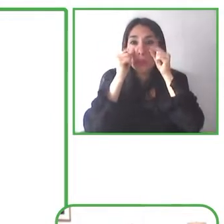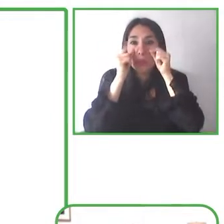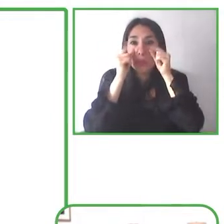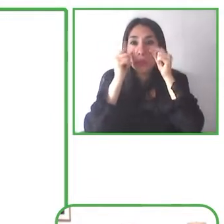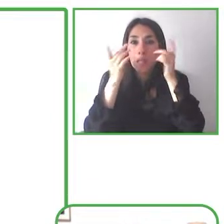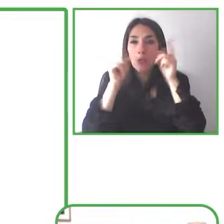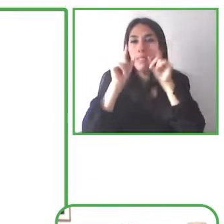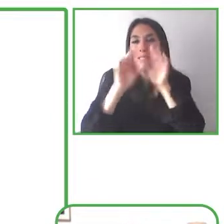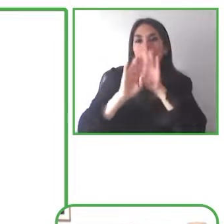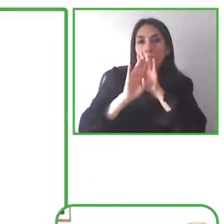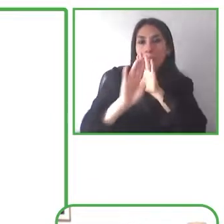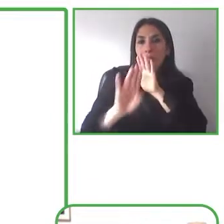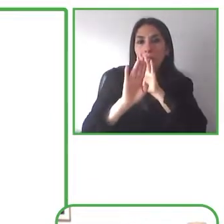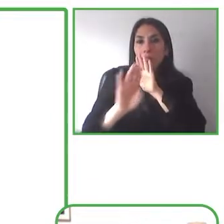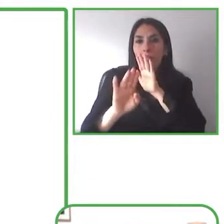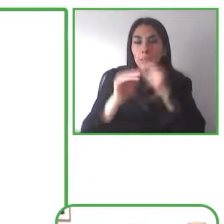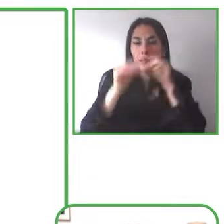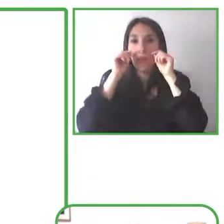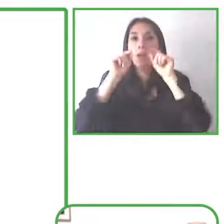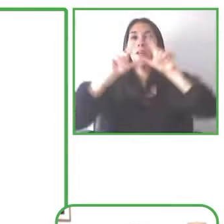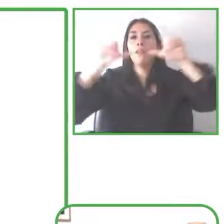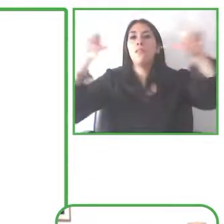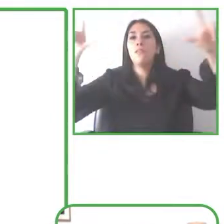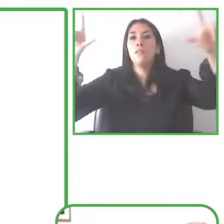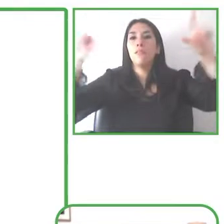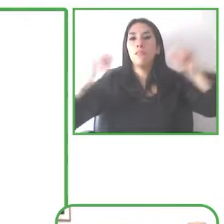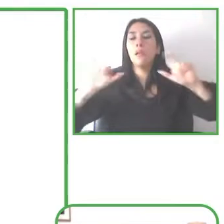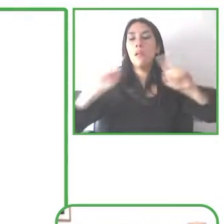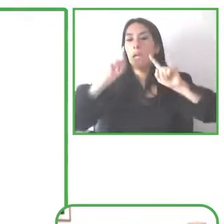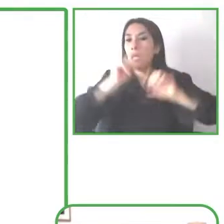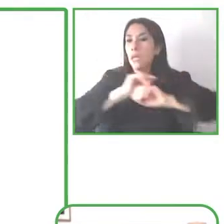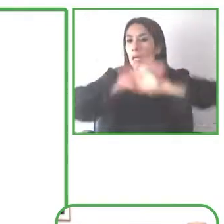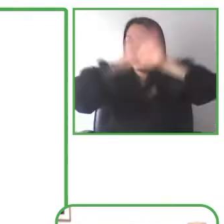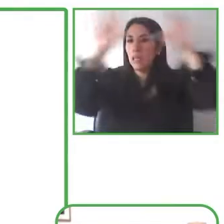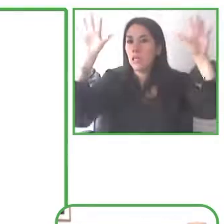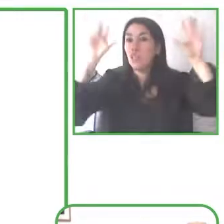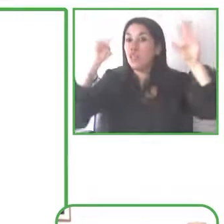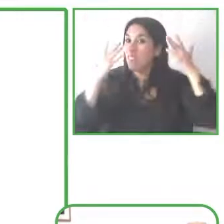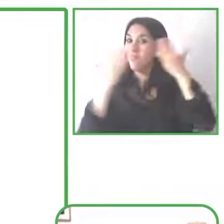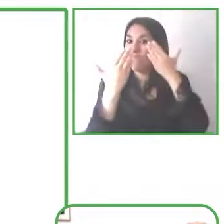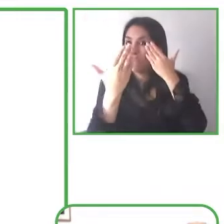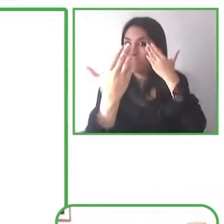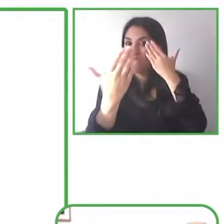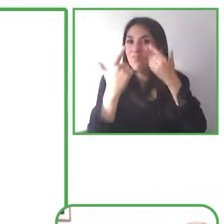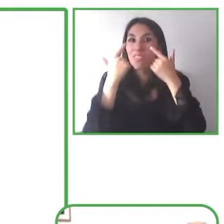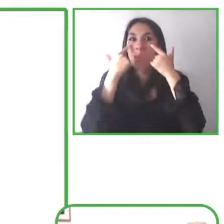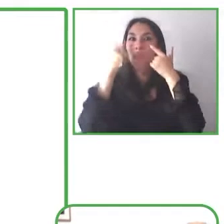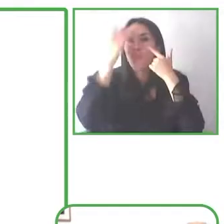in on that core content and stay focused another thing that we did was we added better